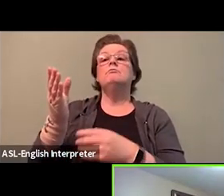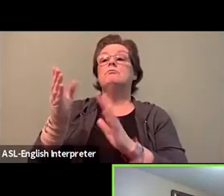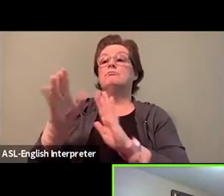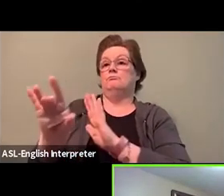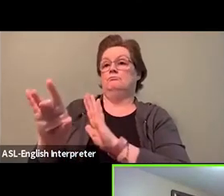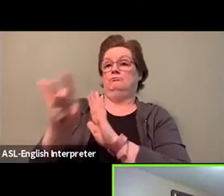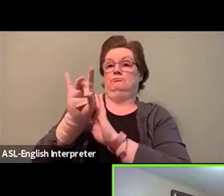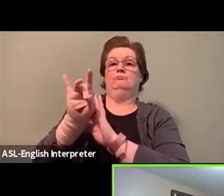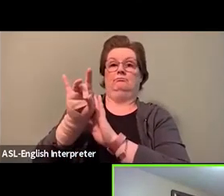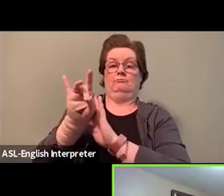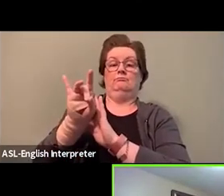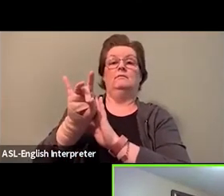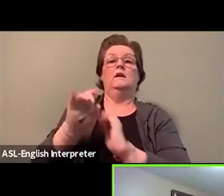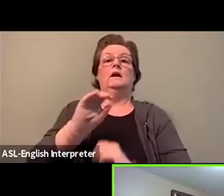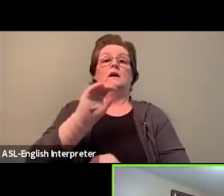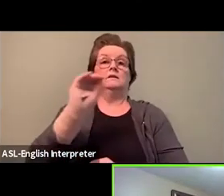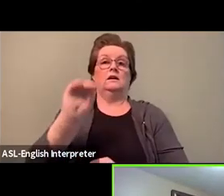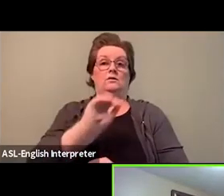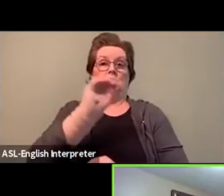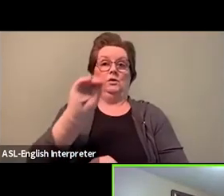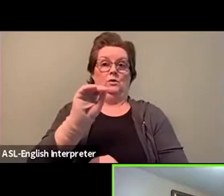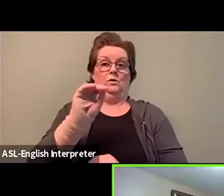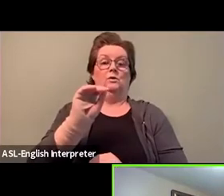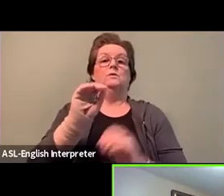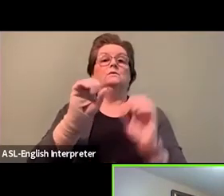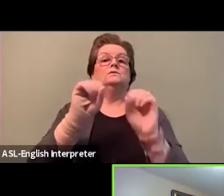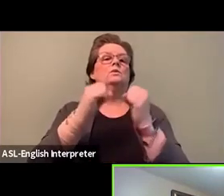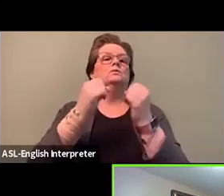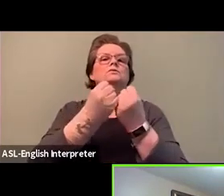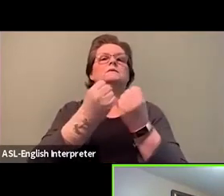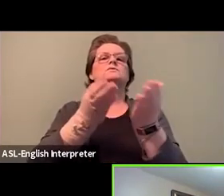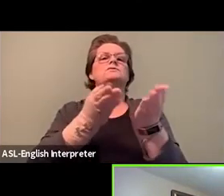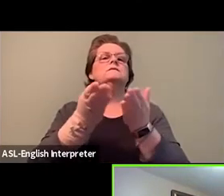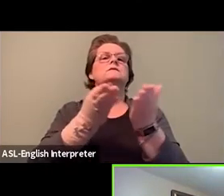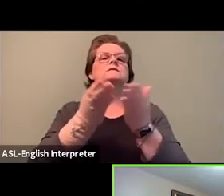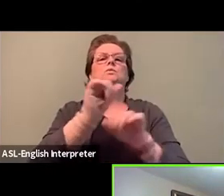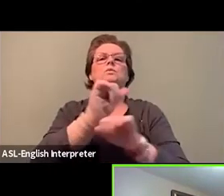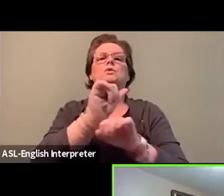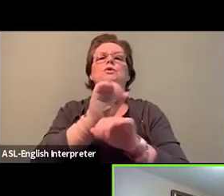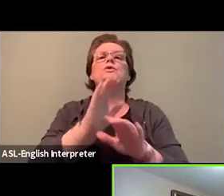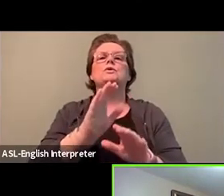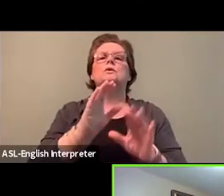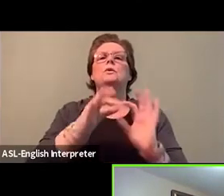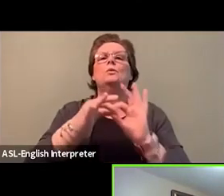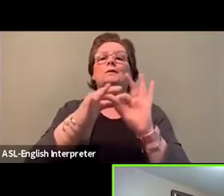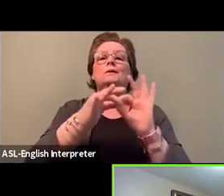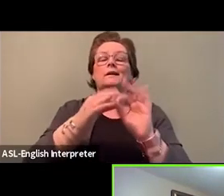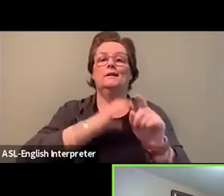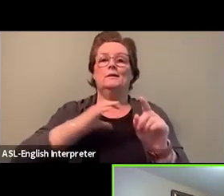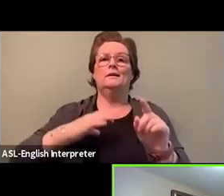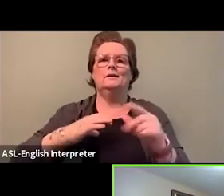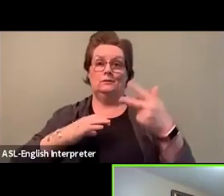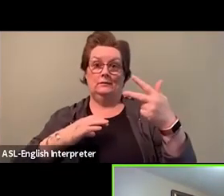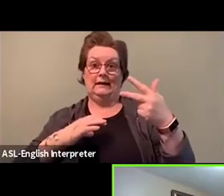Ontario Social Services Workers Coordinating Committee where they're addressing and raising